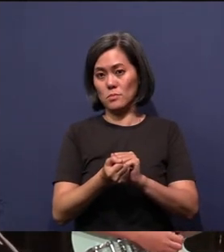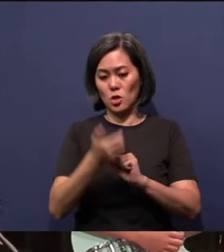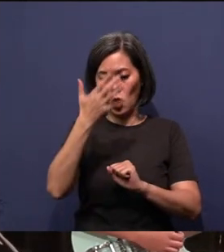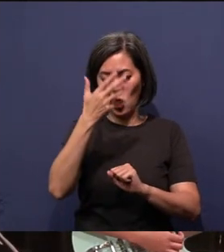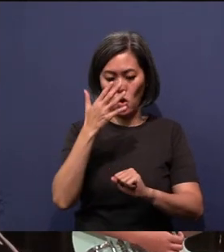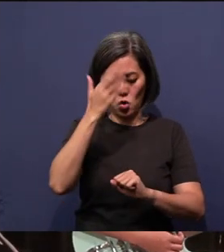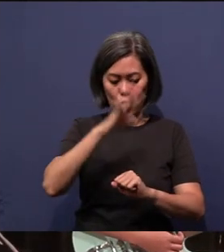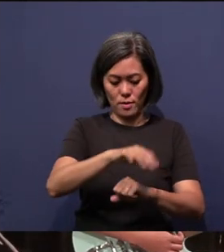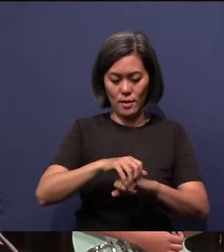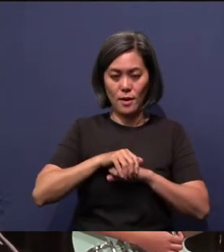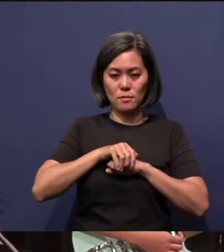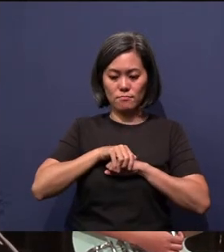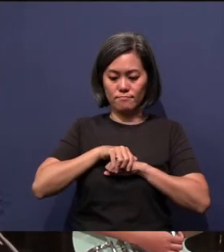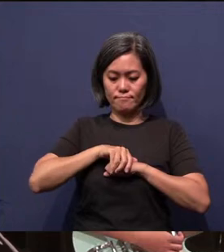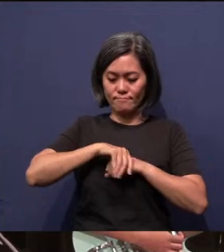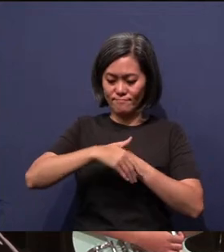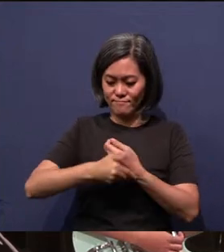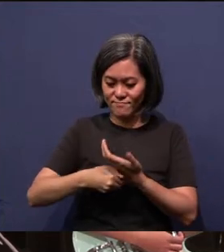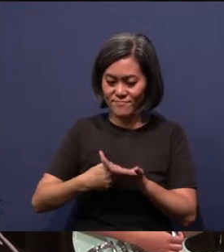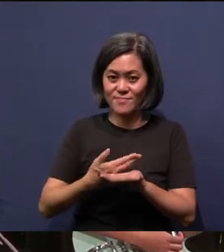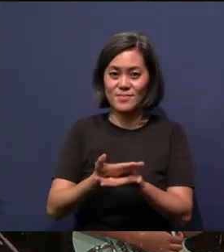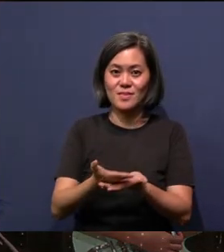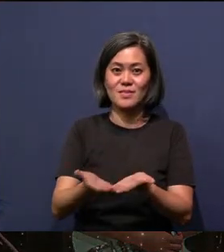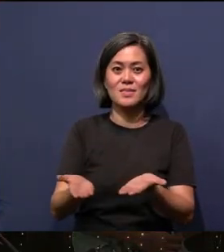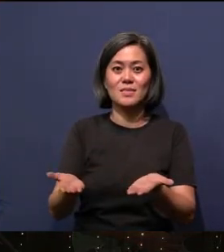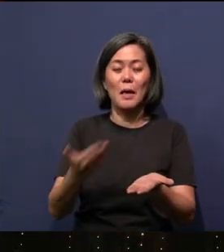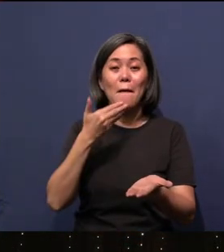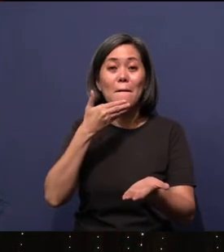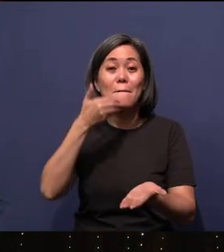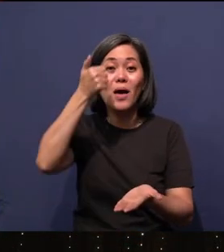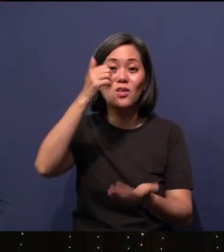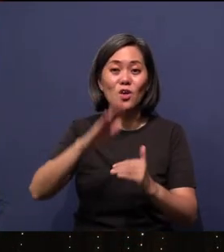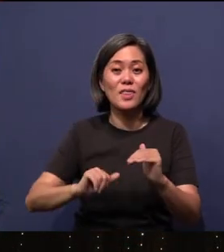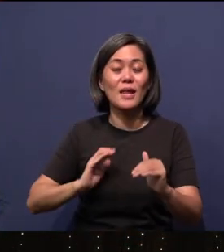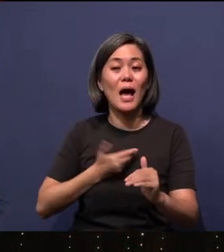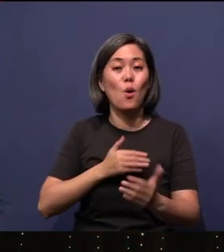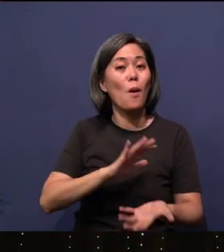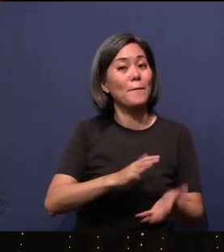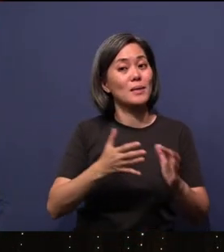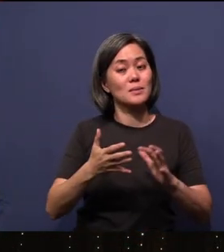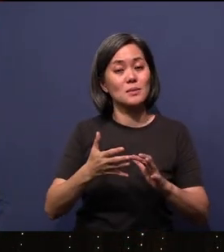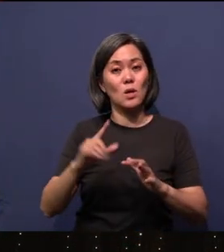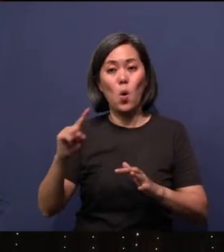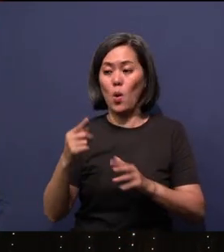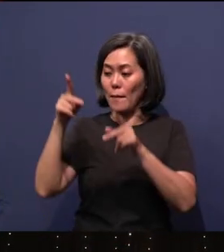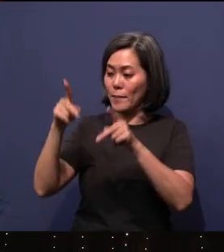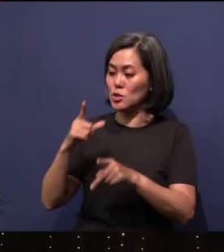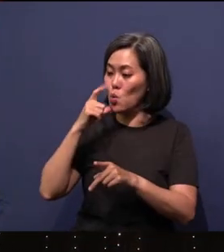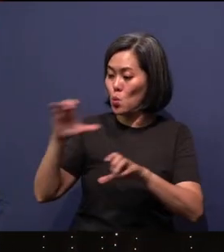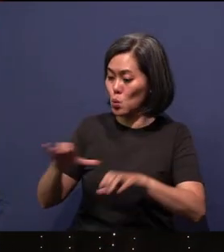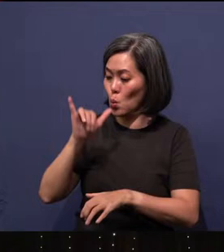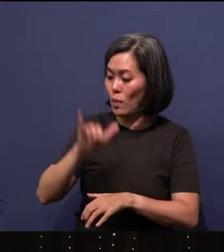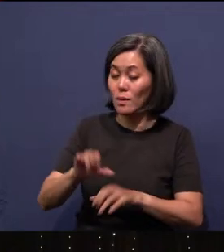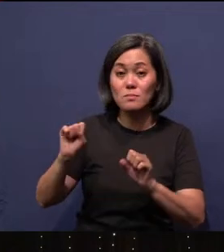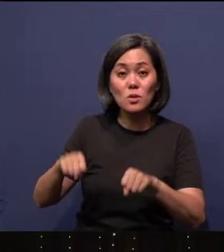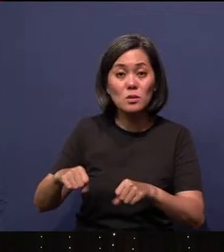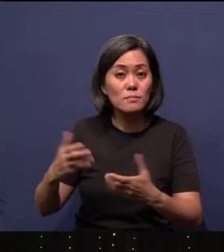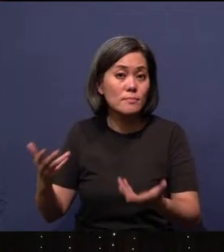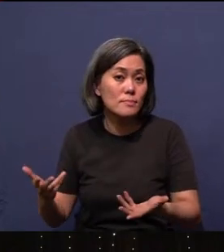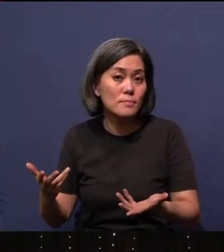and gives us something better than our mess. And the only one who could fulfill that is Christ our Lord.